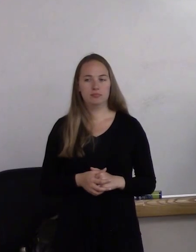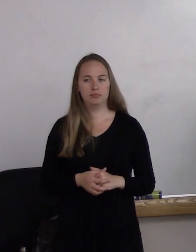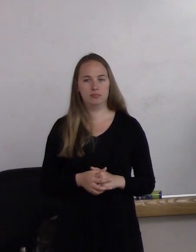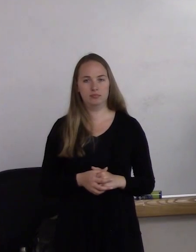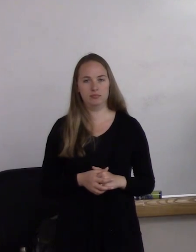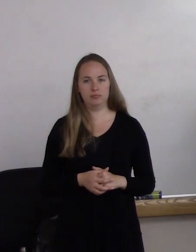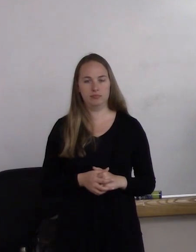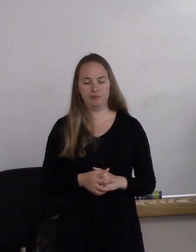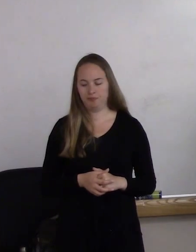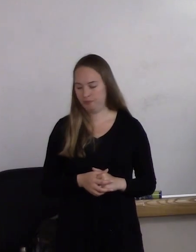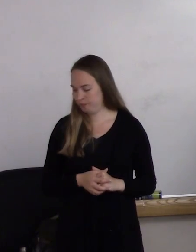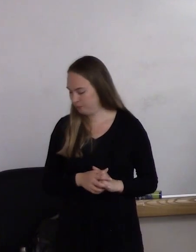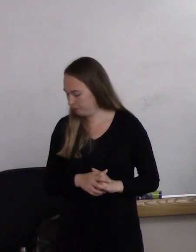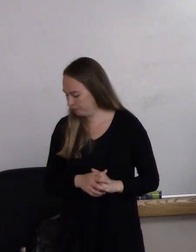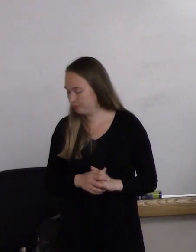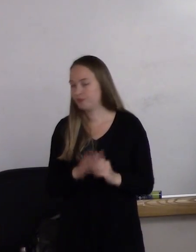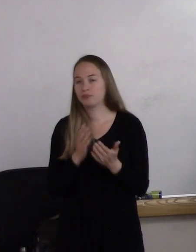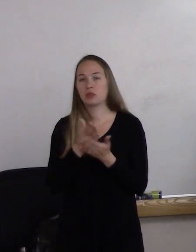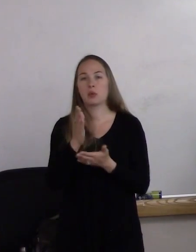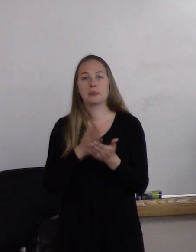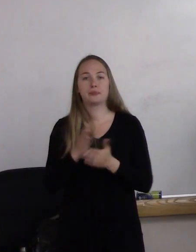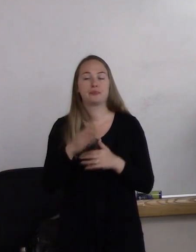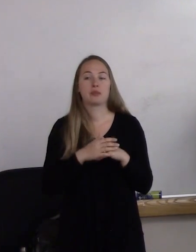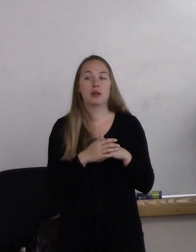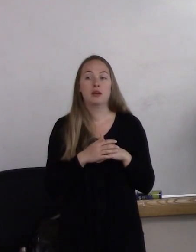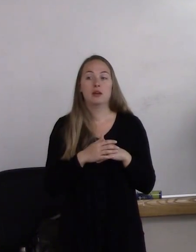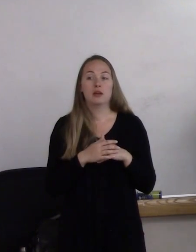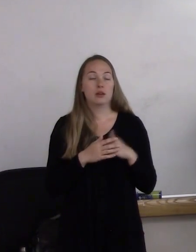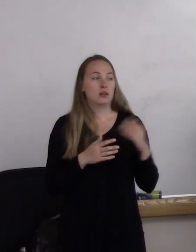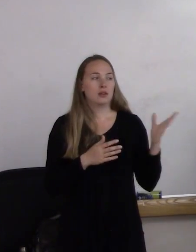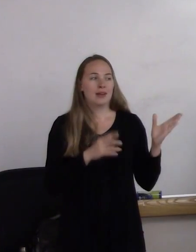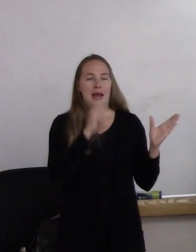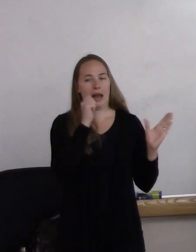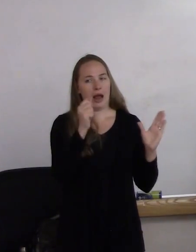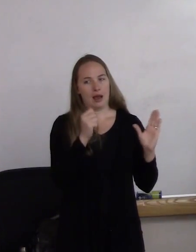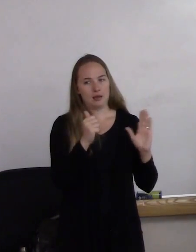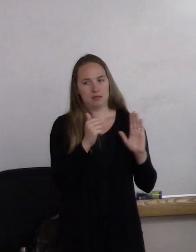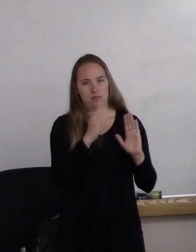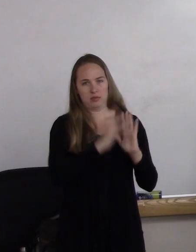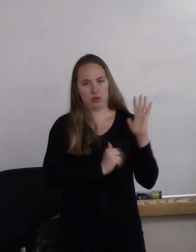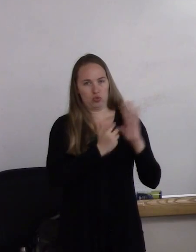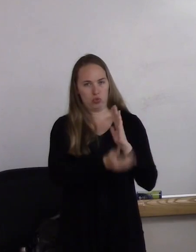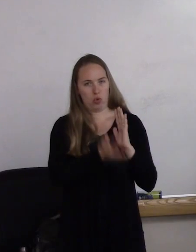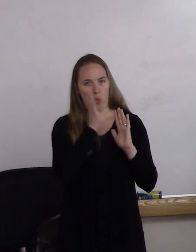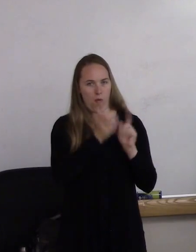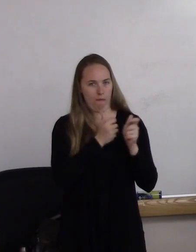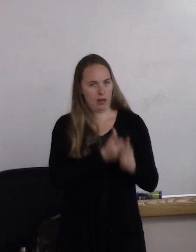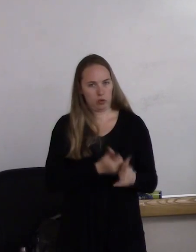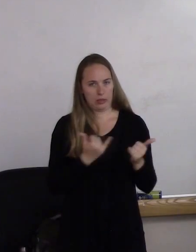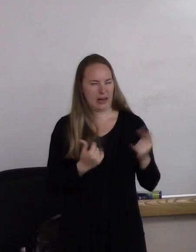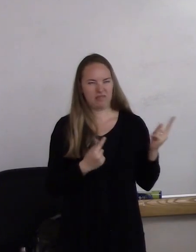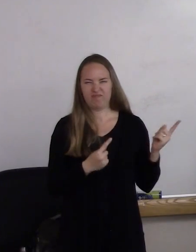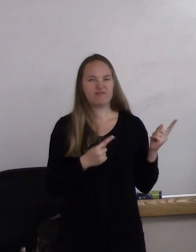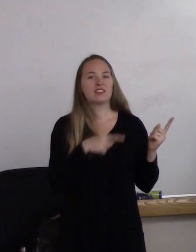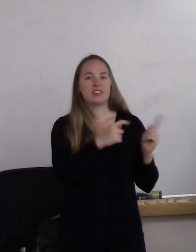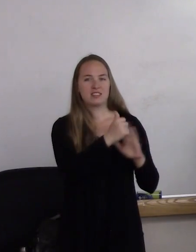So this is not the agenda that we're going to go through today. This is the agenda that we go through